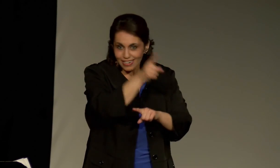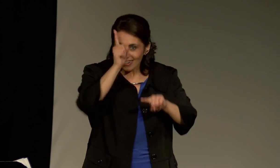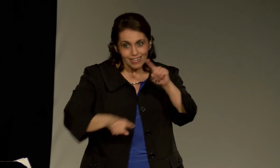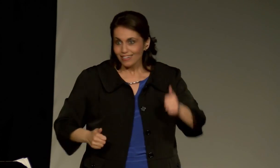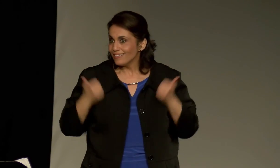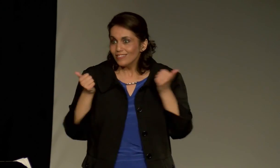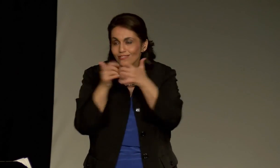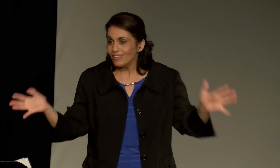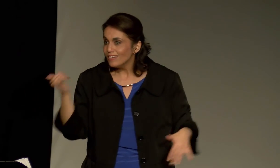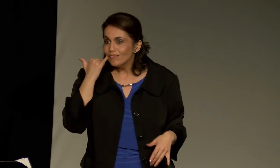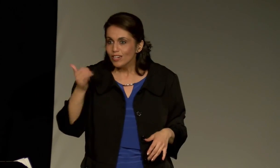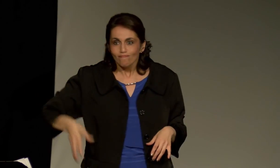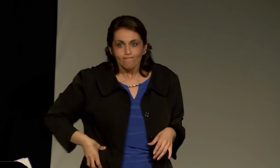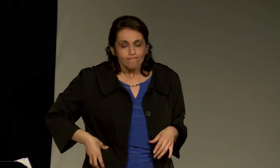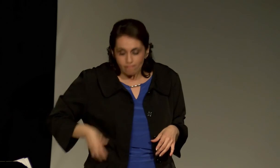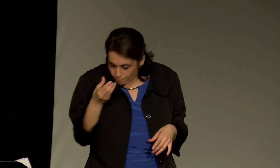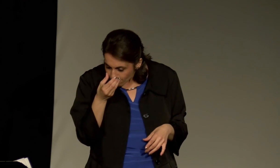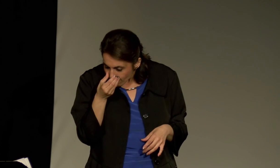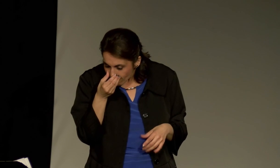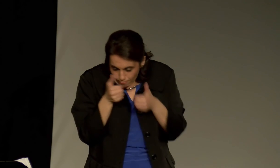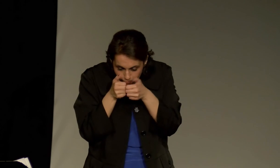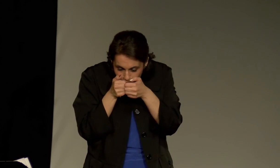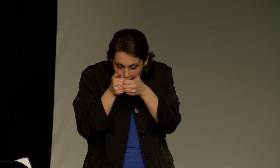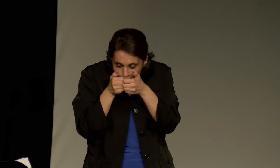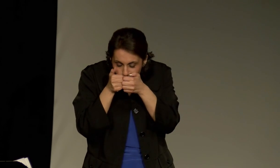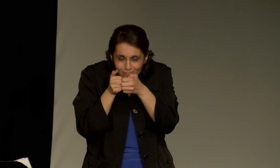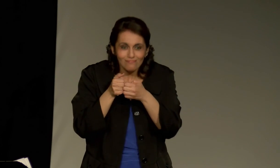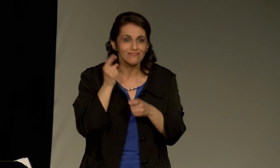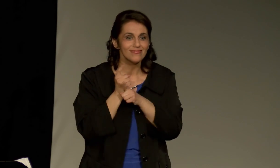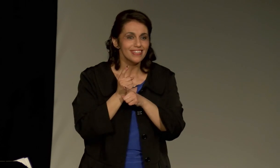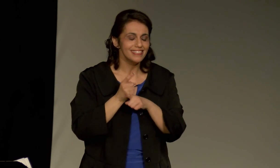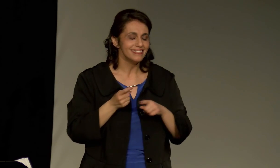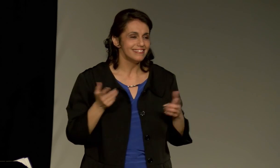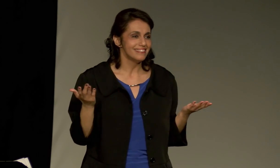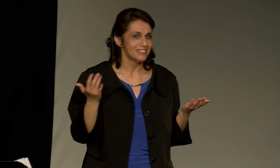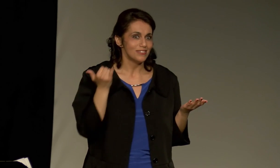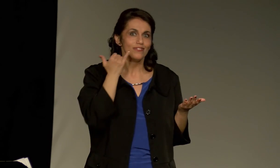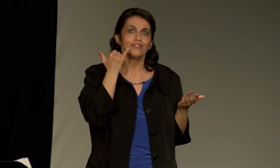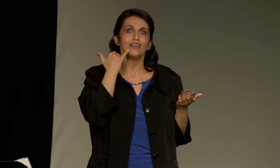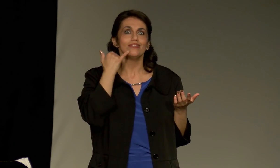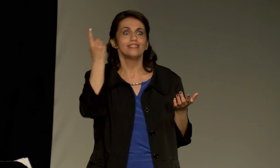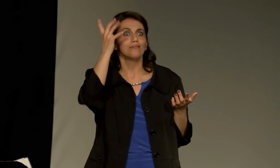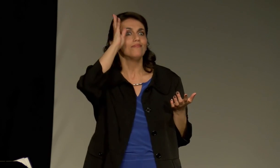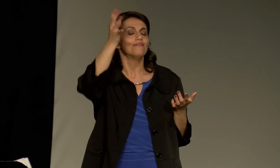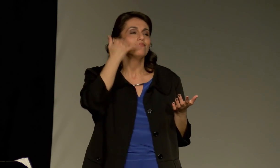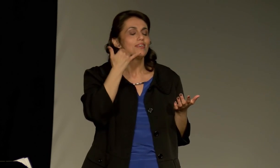right? You guys cannot live without your phones. I know you all have your cell phones. You're texting all the time.